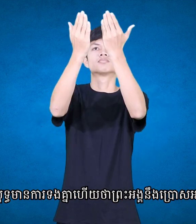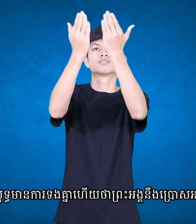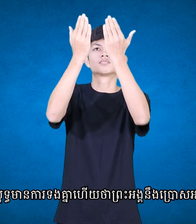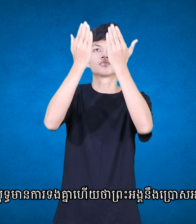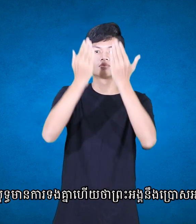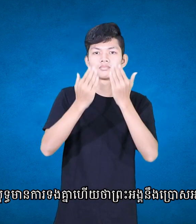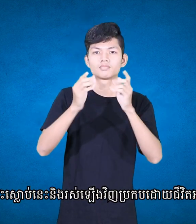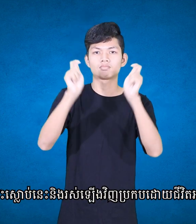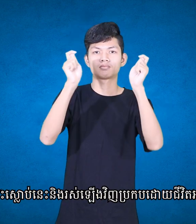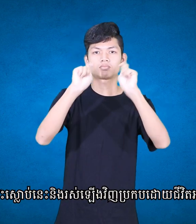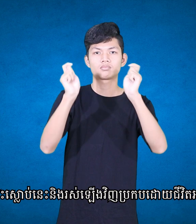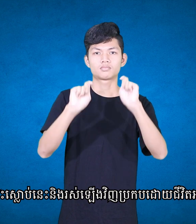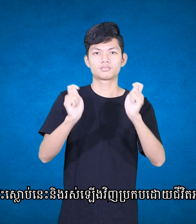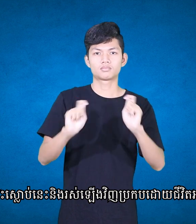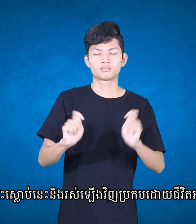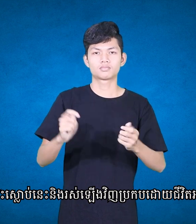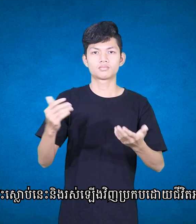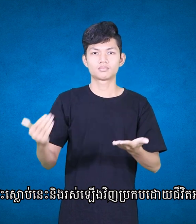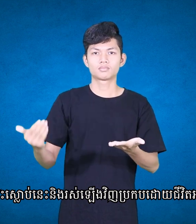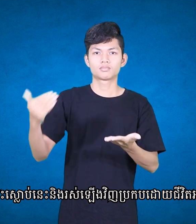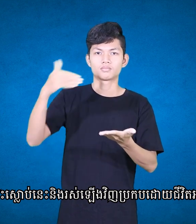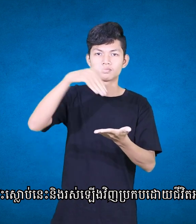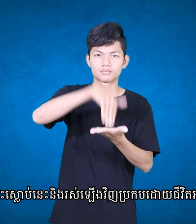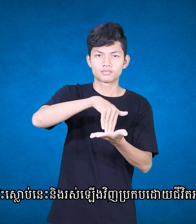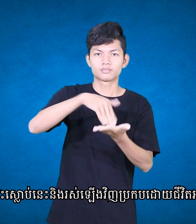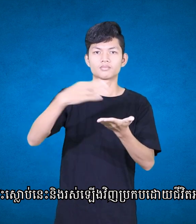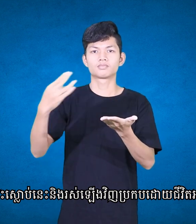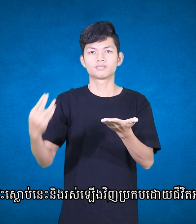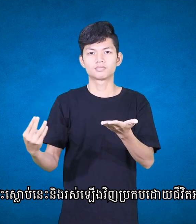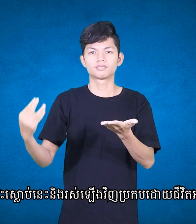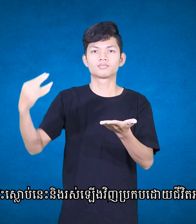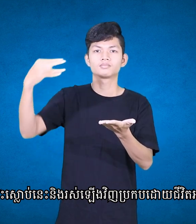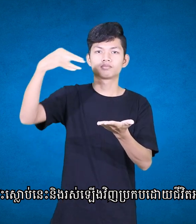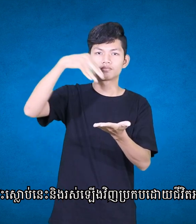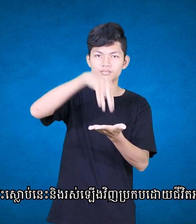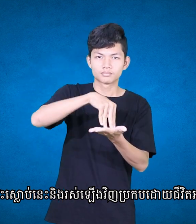the resurrection of the body,